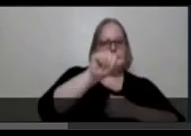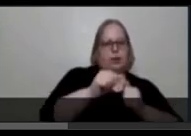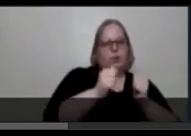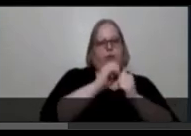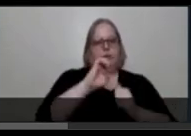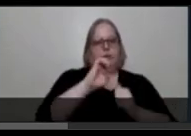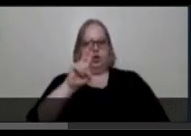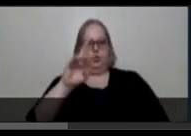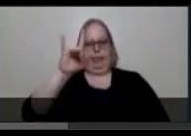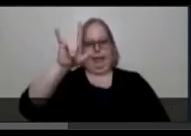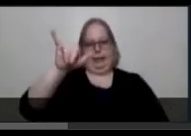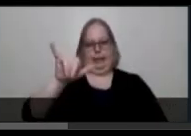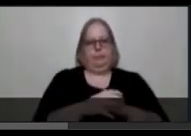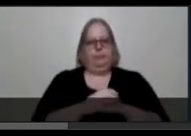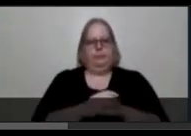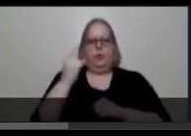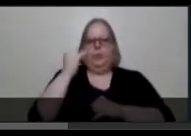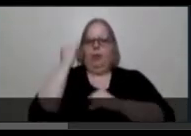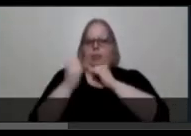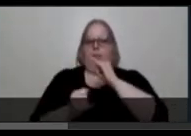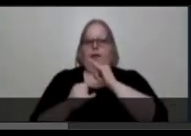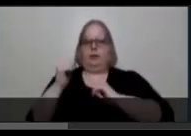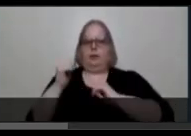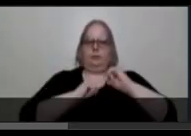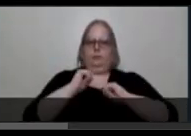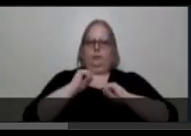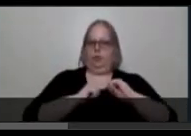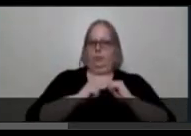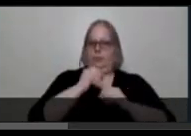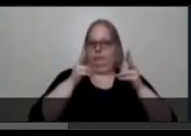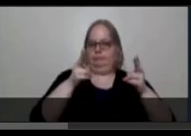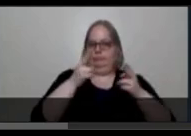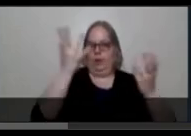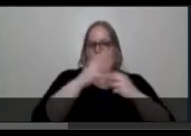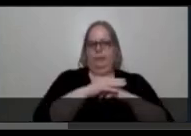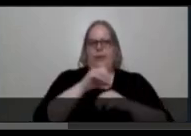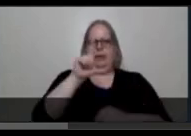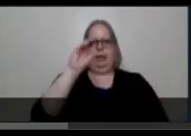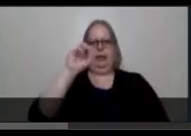One last performer in this piece I would like to cover is Leah Lakshimi Piepzna-Samarisinha.